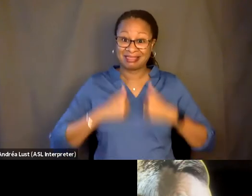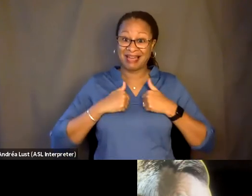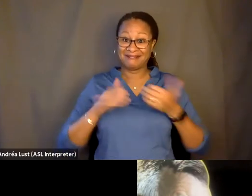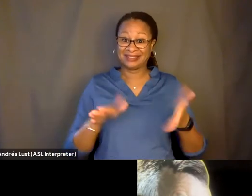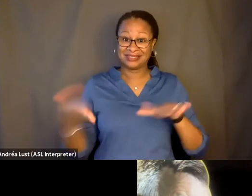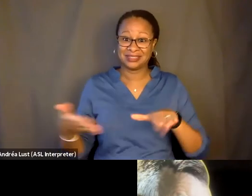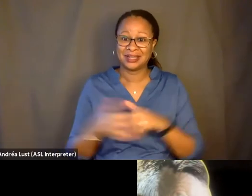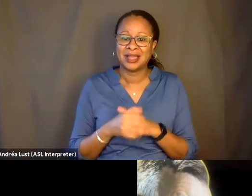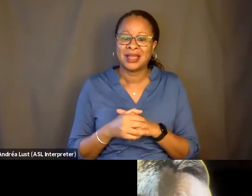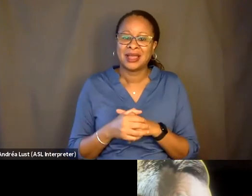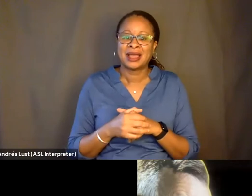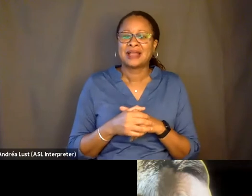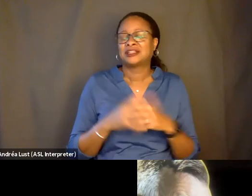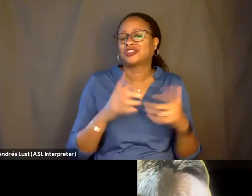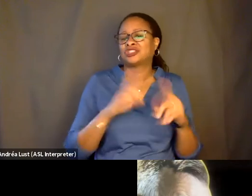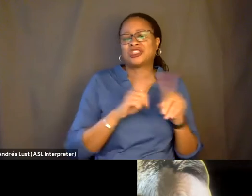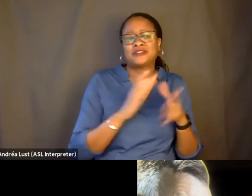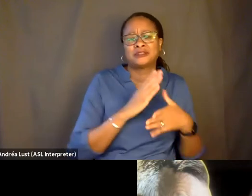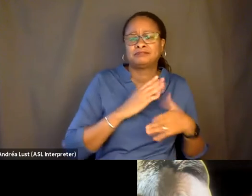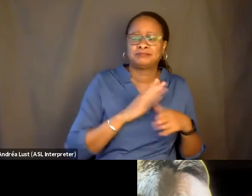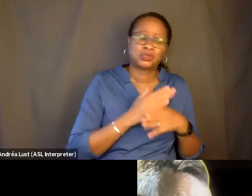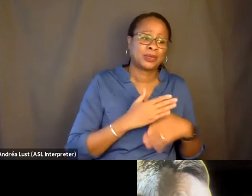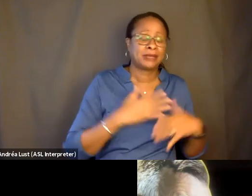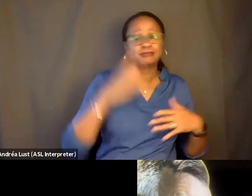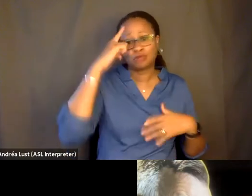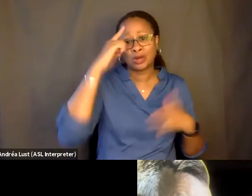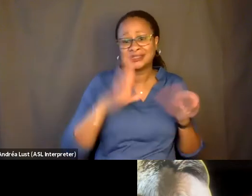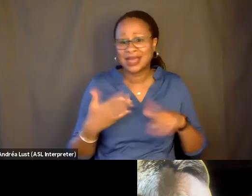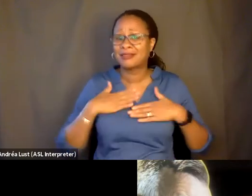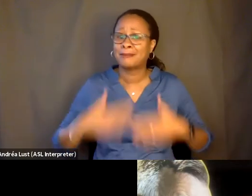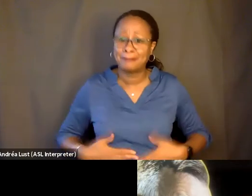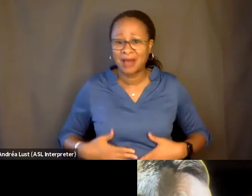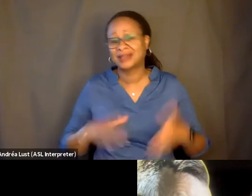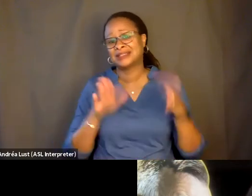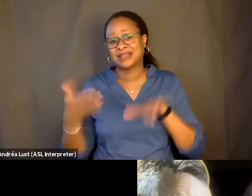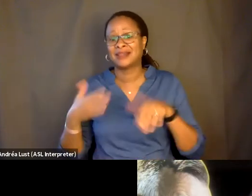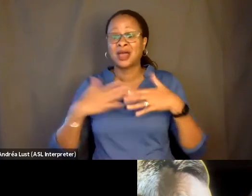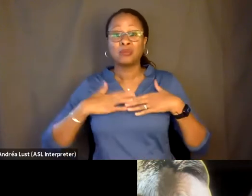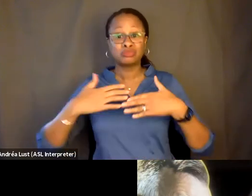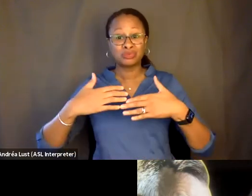a difference between brain death, body death, breathing death, right, the actual where do you pass life into death